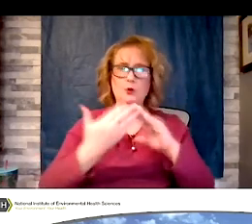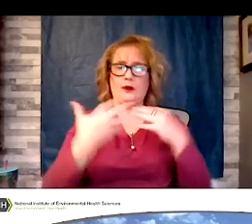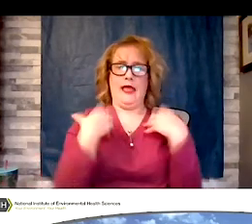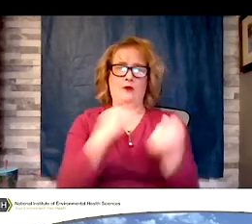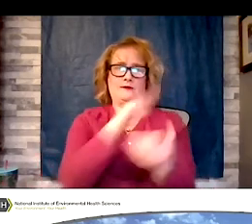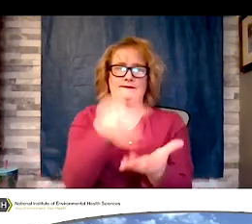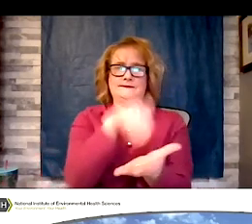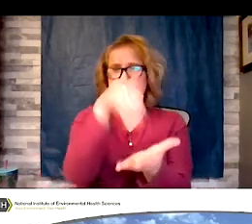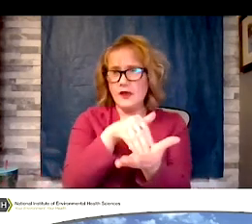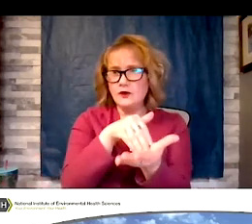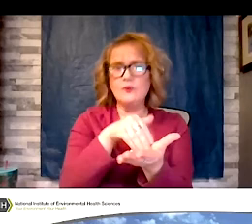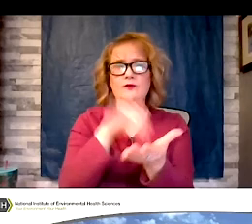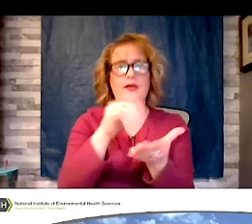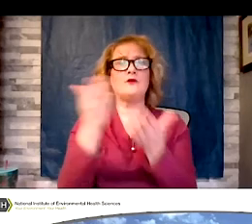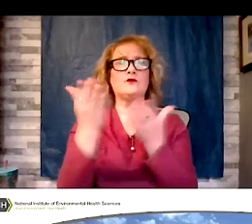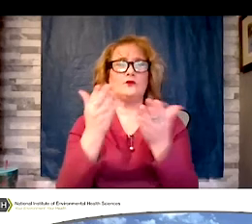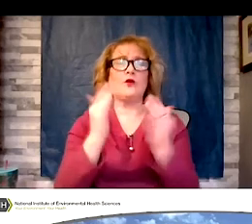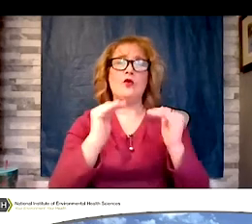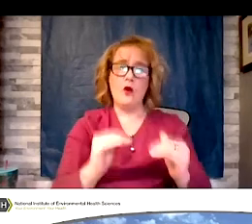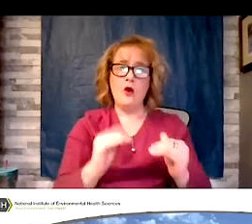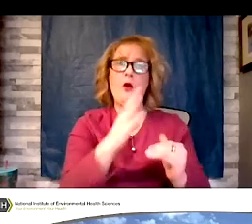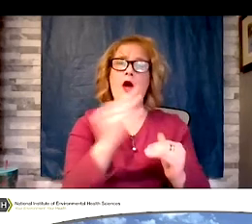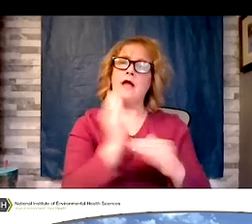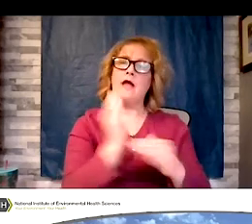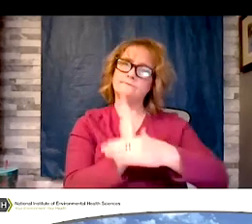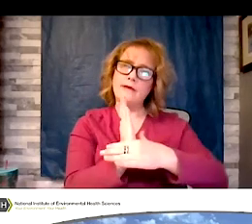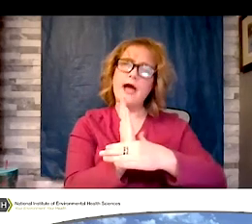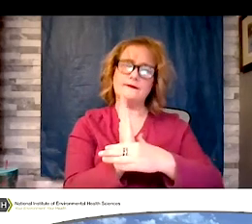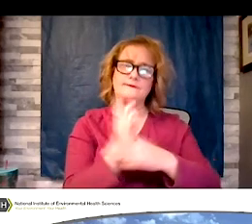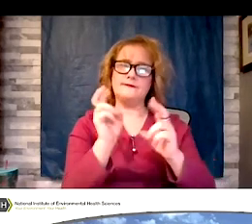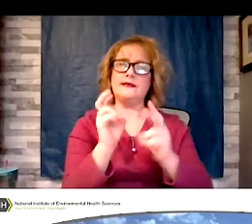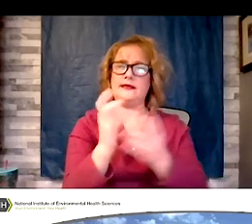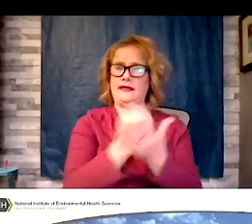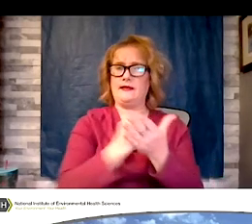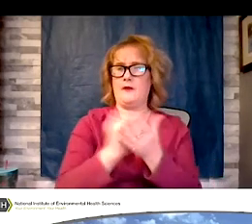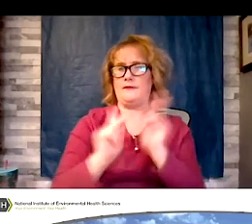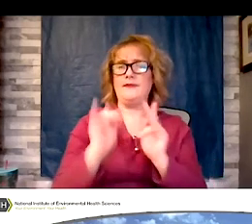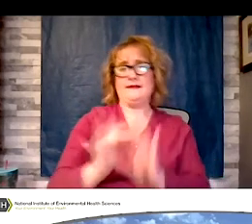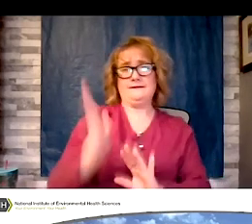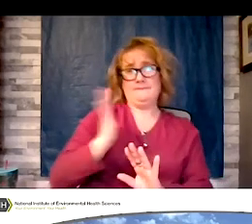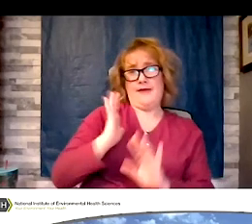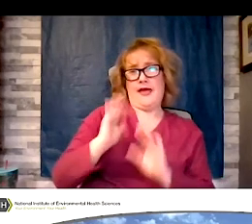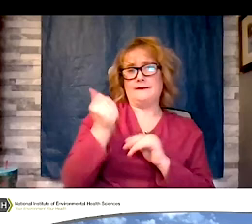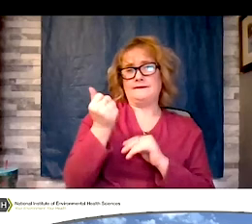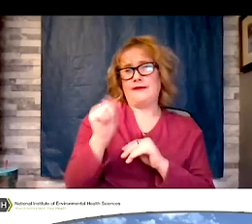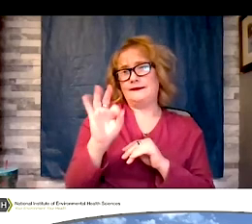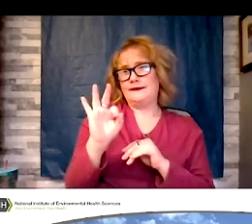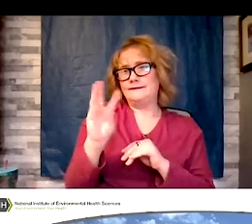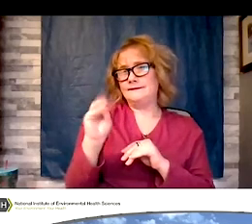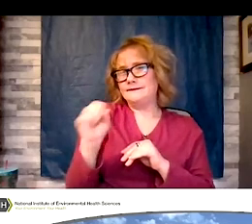modest income individuals. This is back in the '60s and '70s. Since that time the nation is full of community